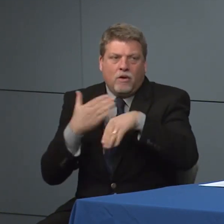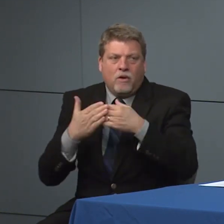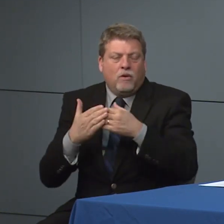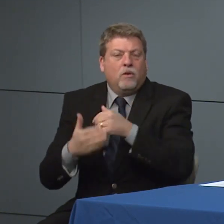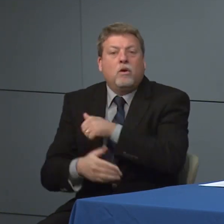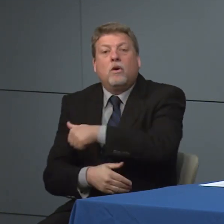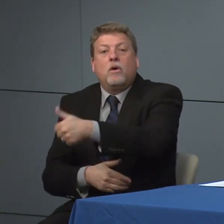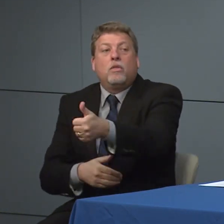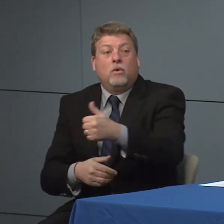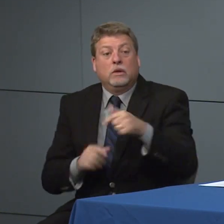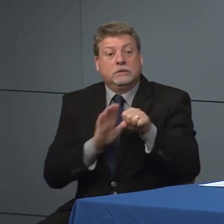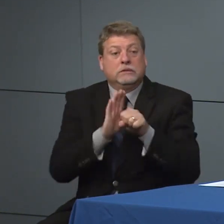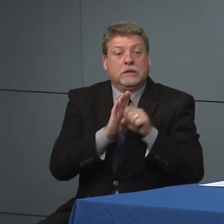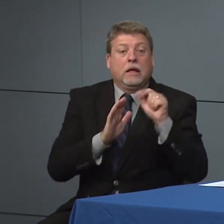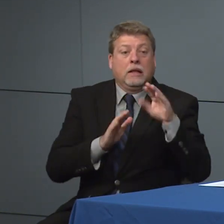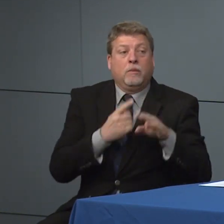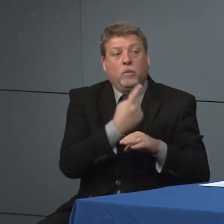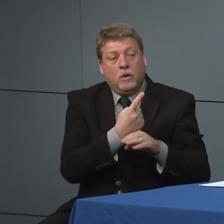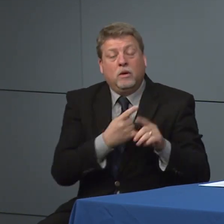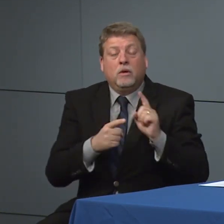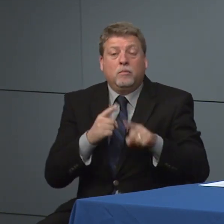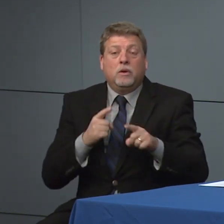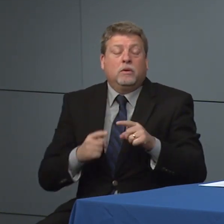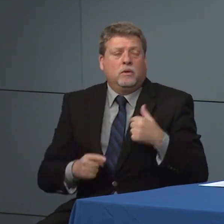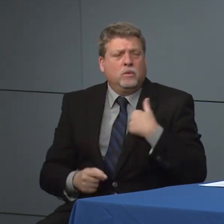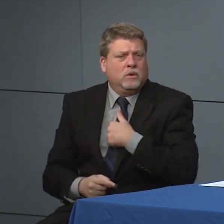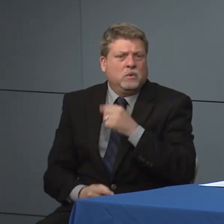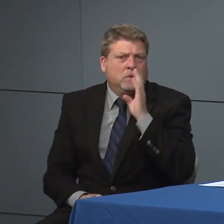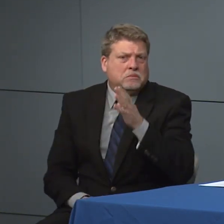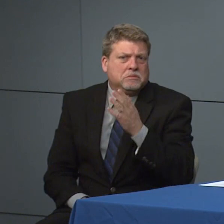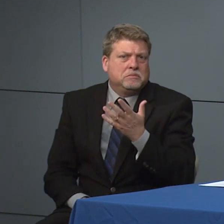other commercial University labs, however we will be trying